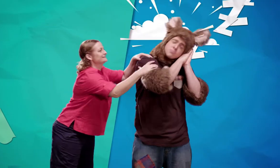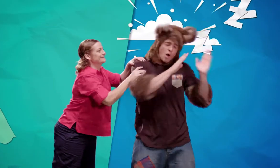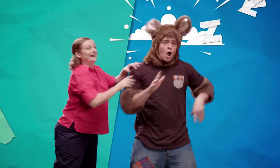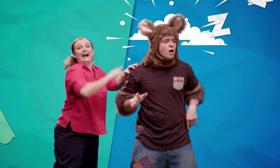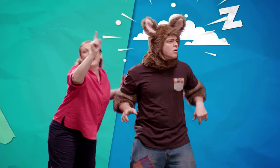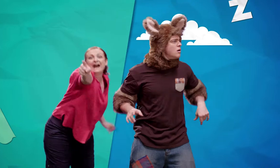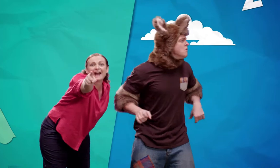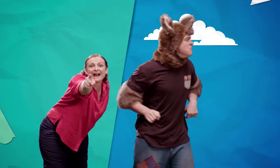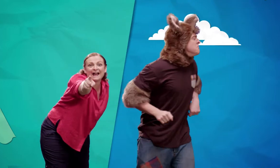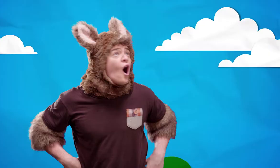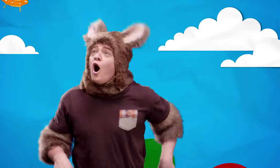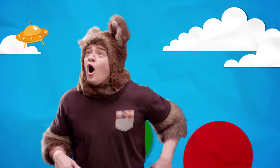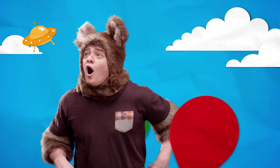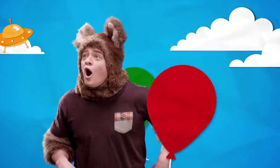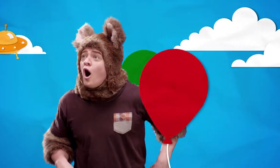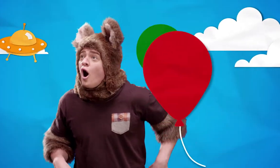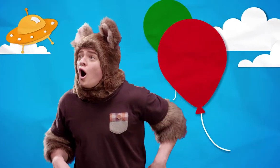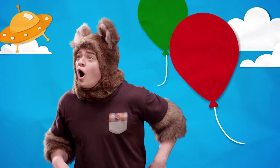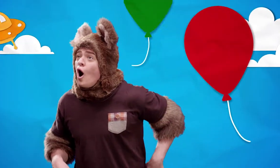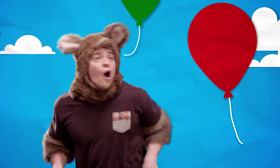Huh? Look! Aww!